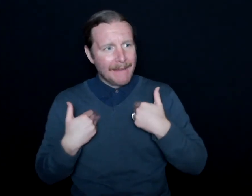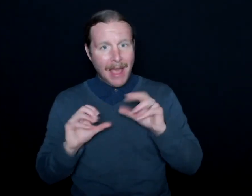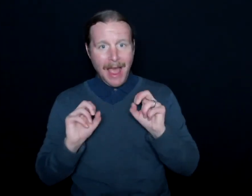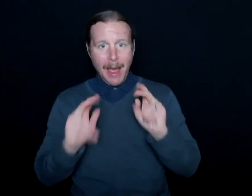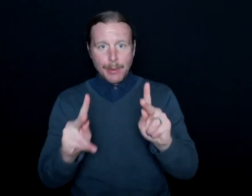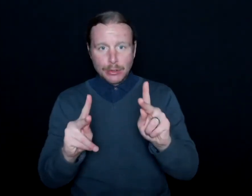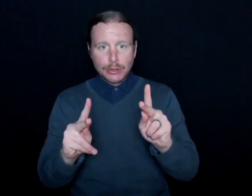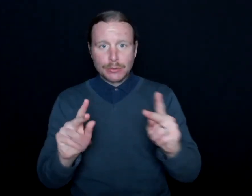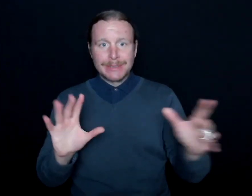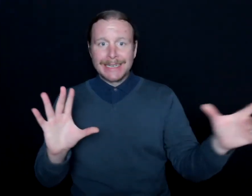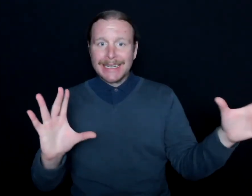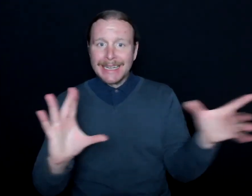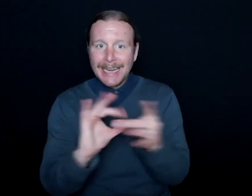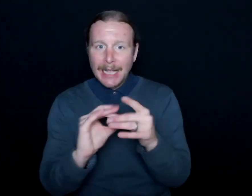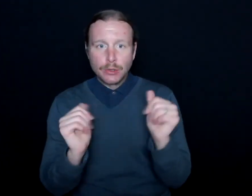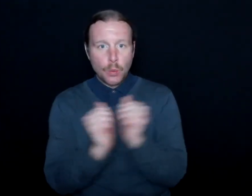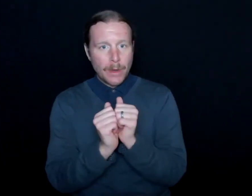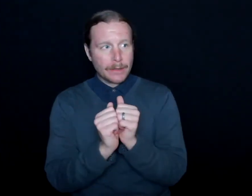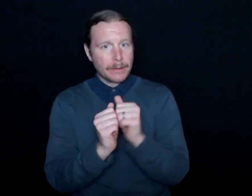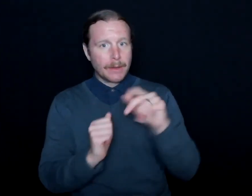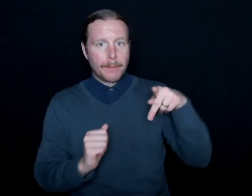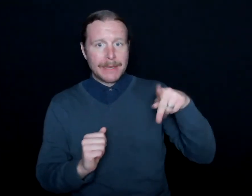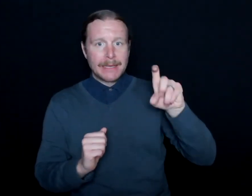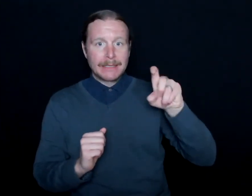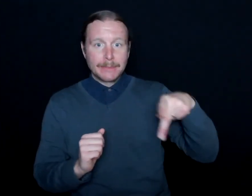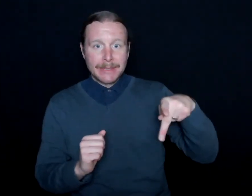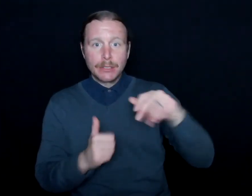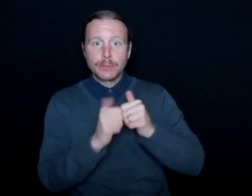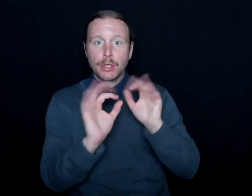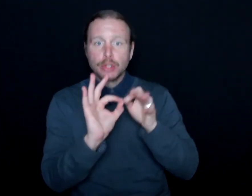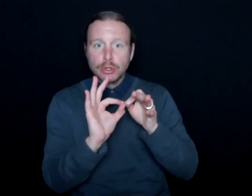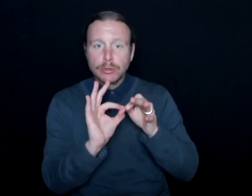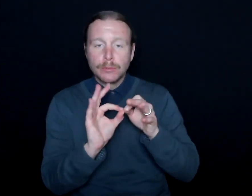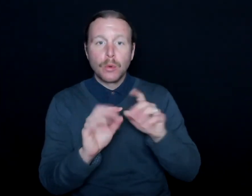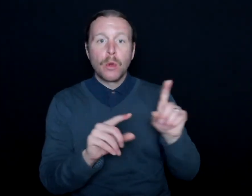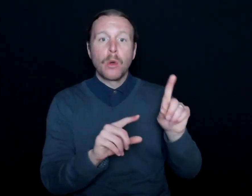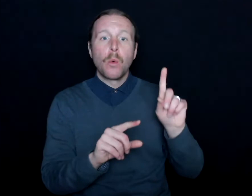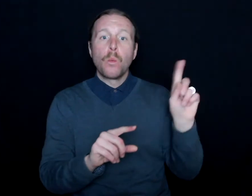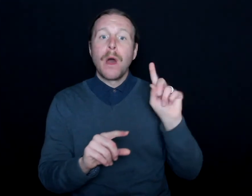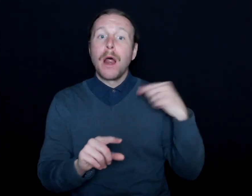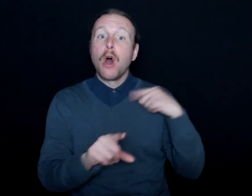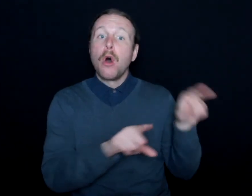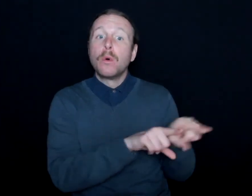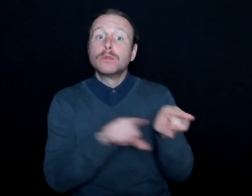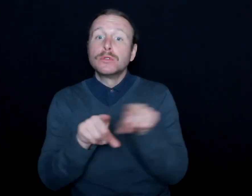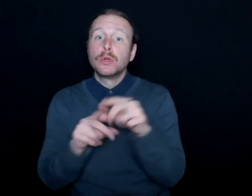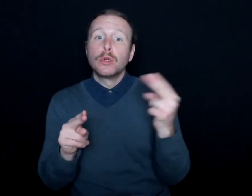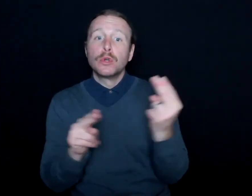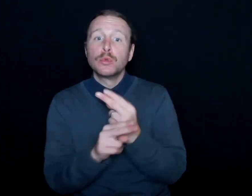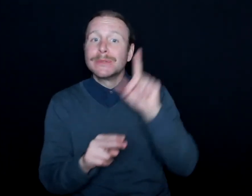to connect with the company like Play-By-Play Sports Interpreting-- where I also use deaf representation.